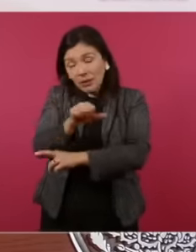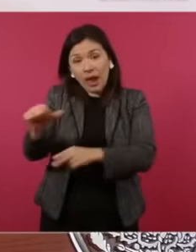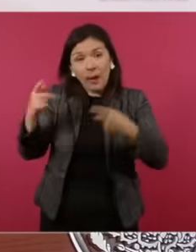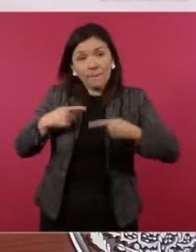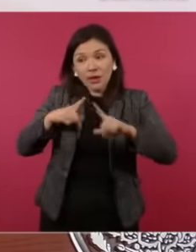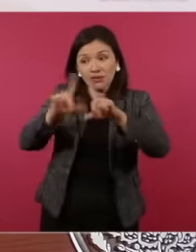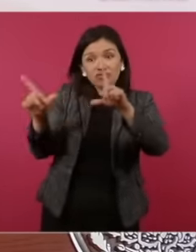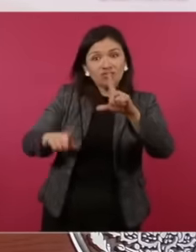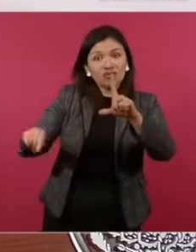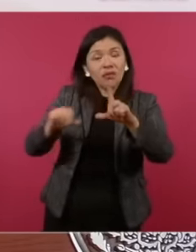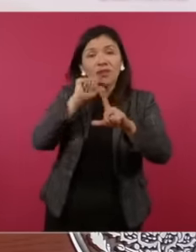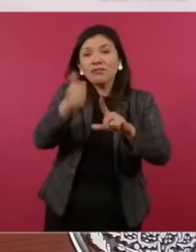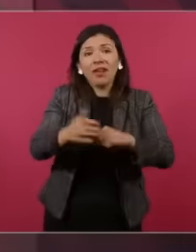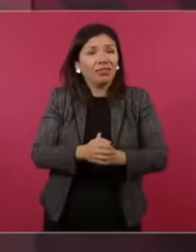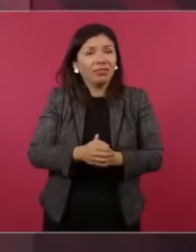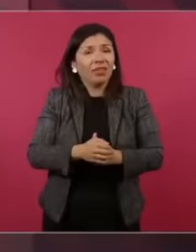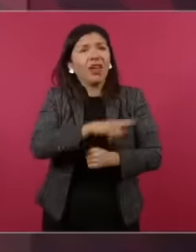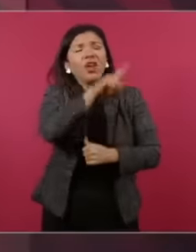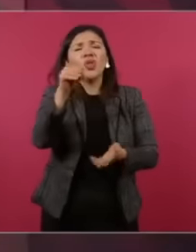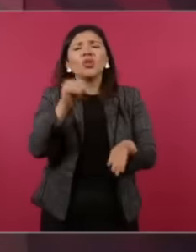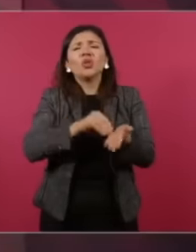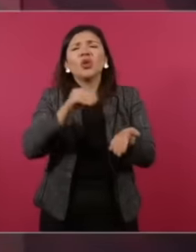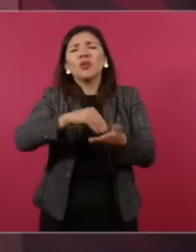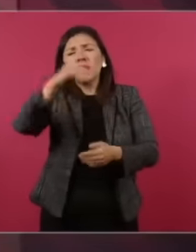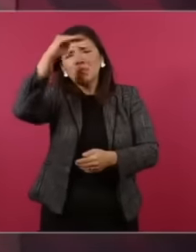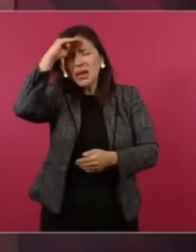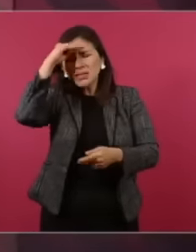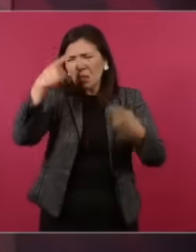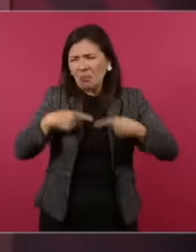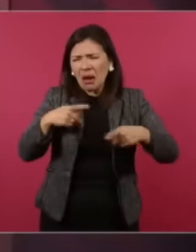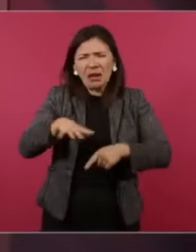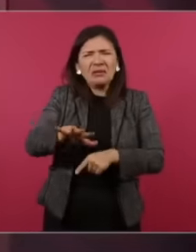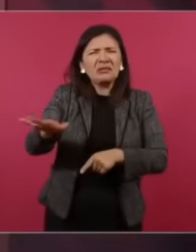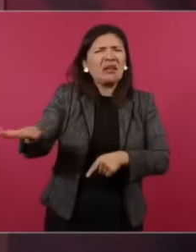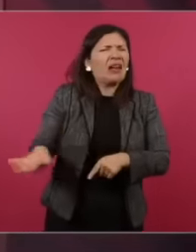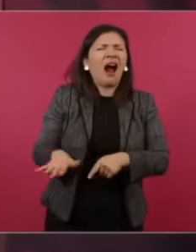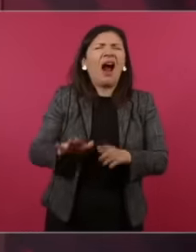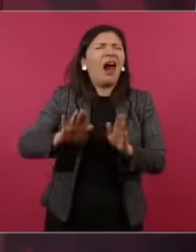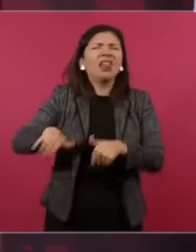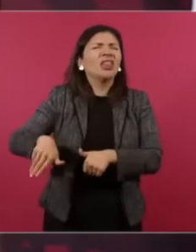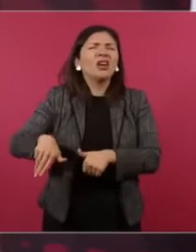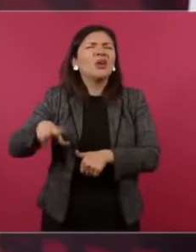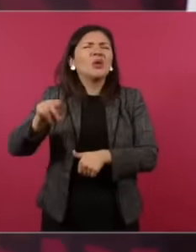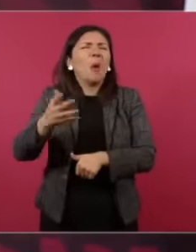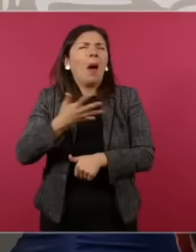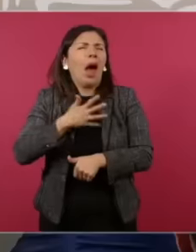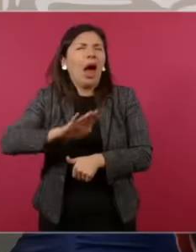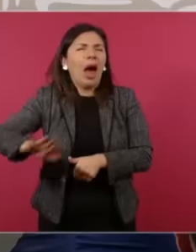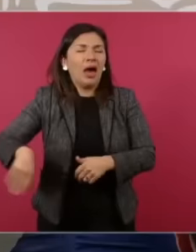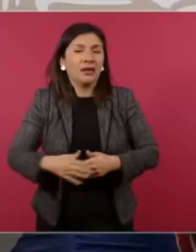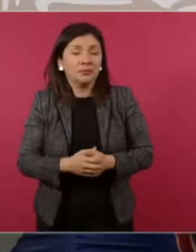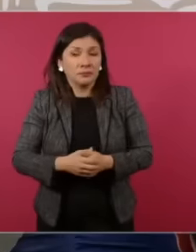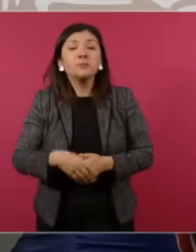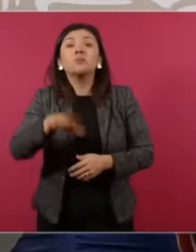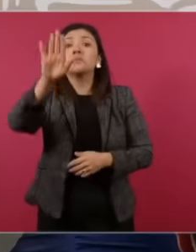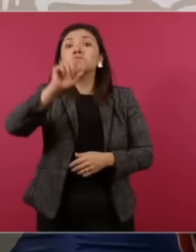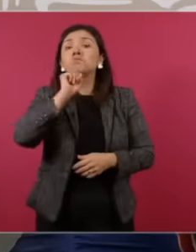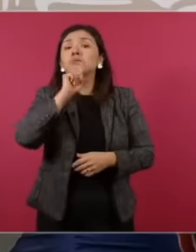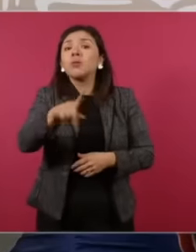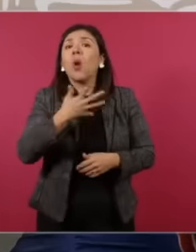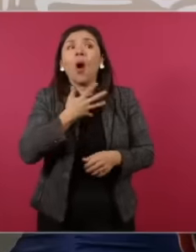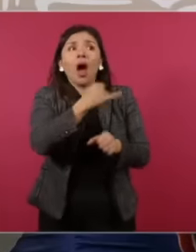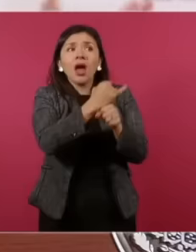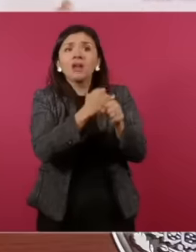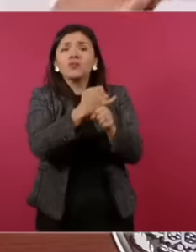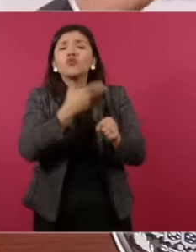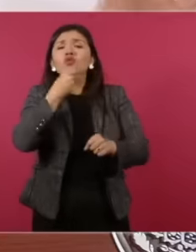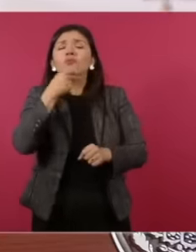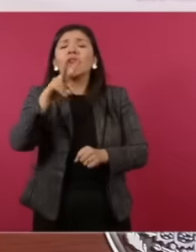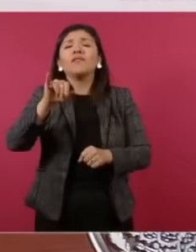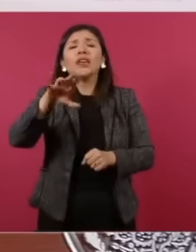do they continue? thinking it doesn't exist they are also investigating Víctor Trujillo not anyone That